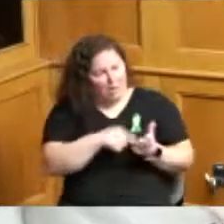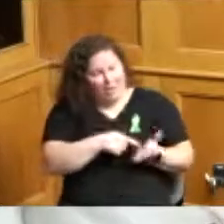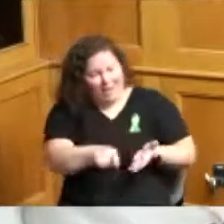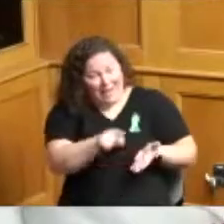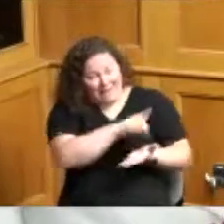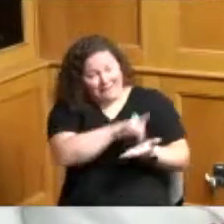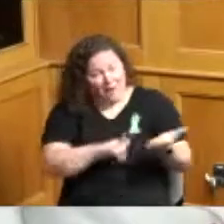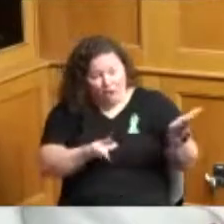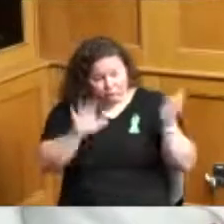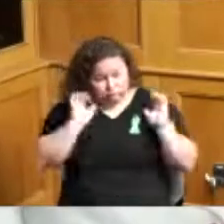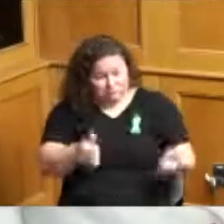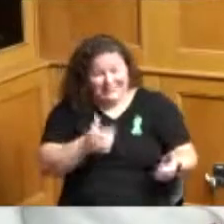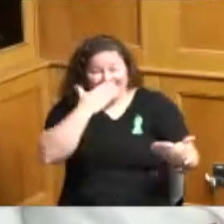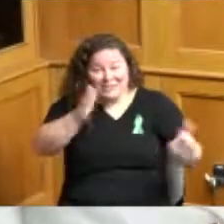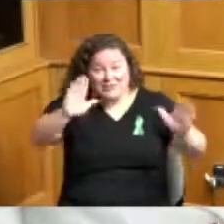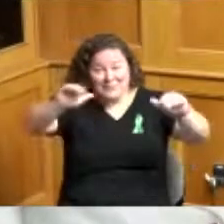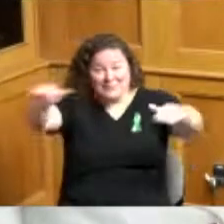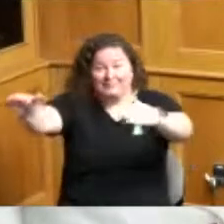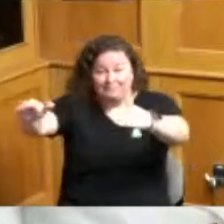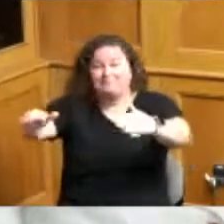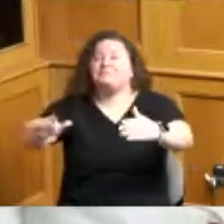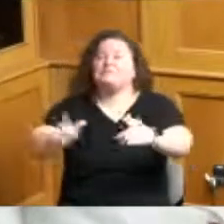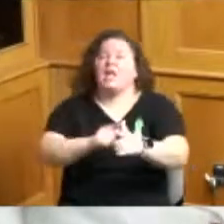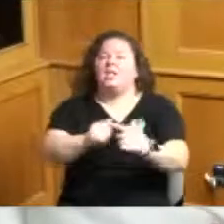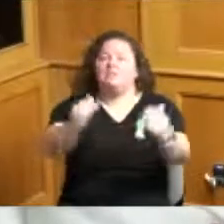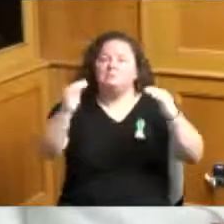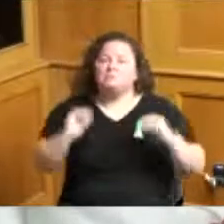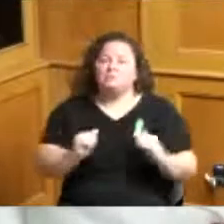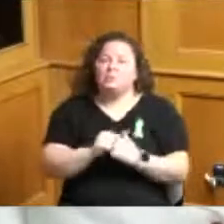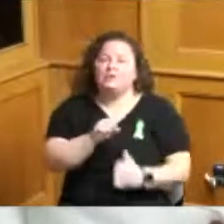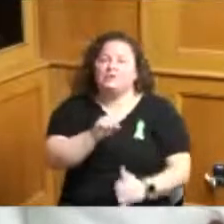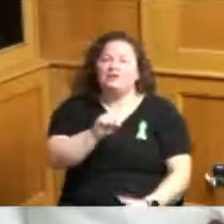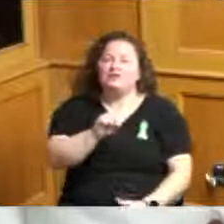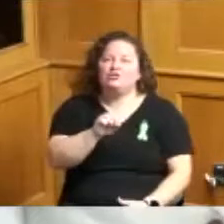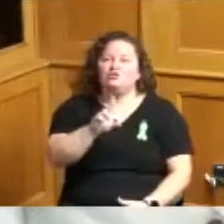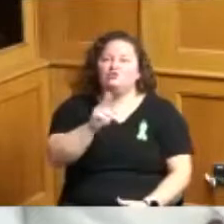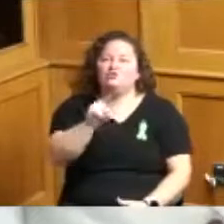then have the same thing with Duke Energy Duke Energy is there with the thing here's your bill